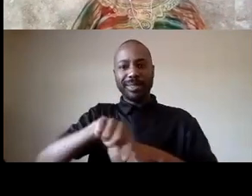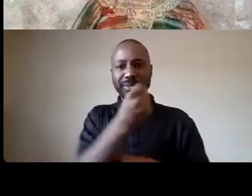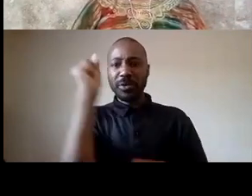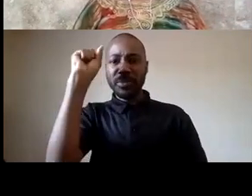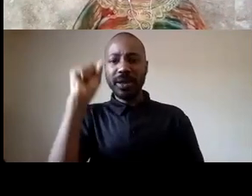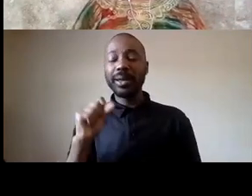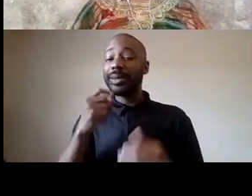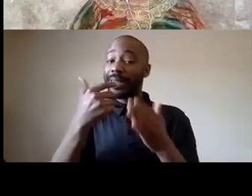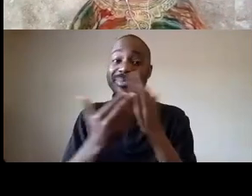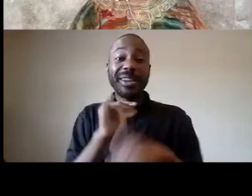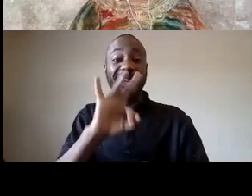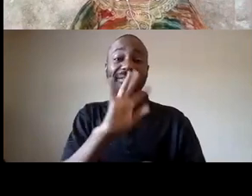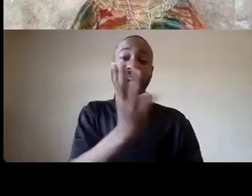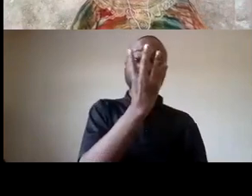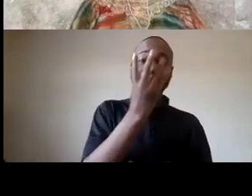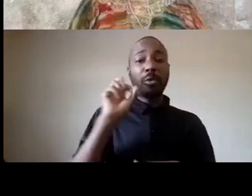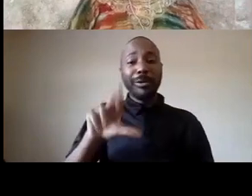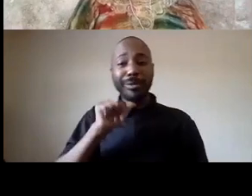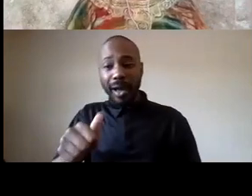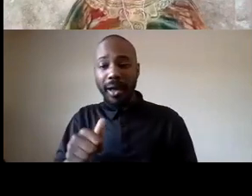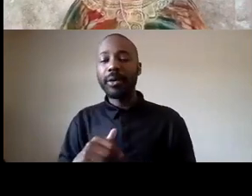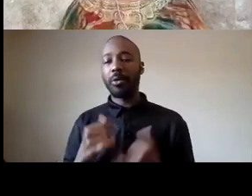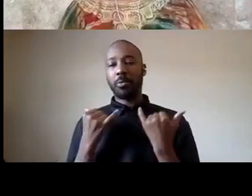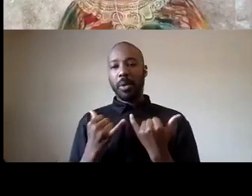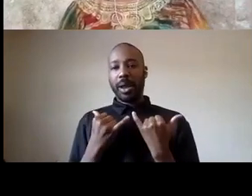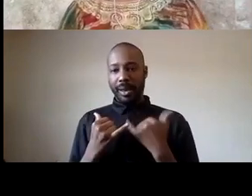there's a current debate between us and the l.a times